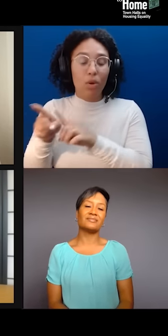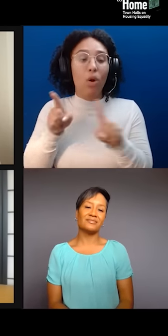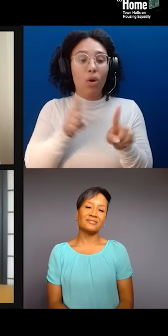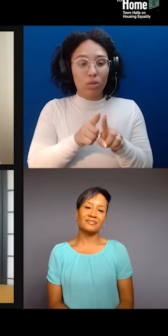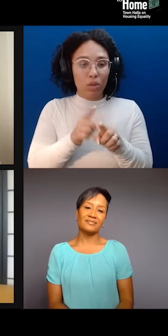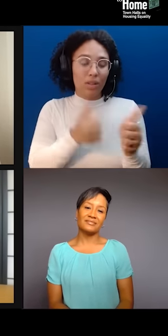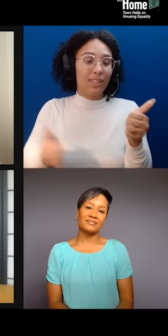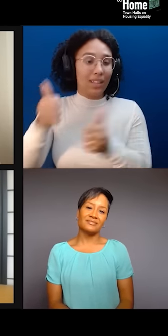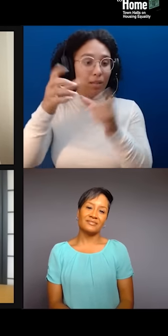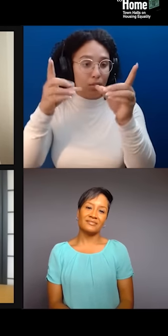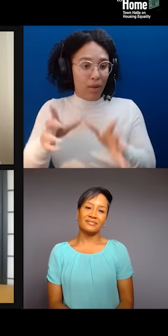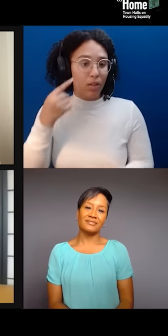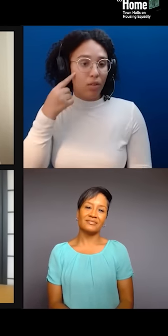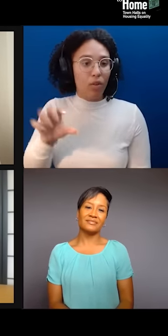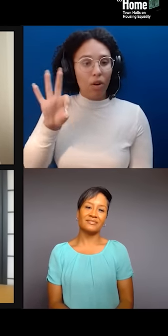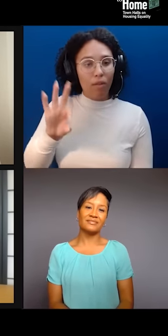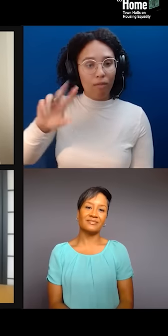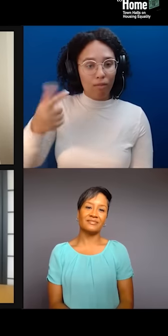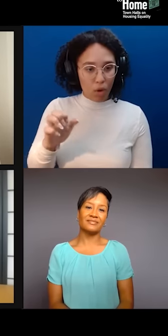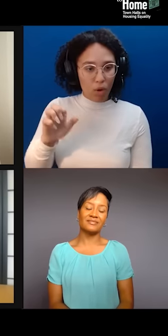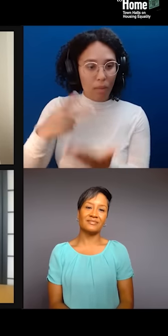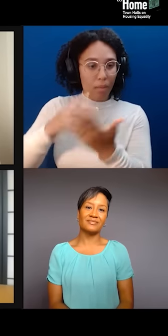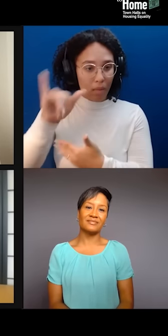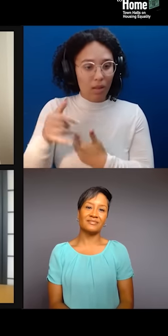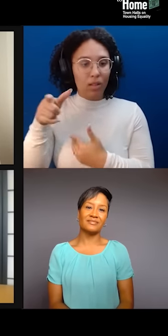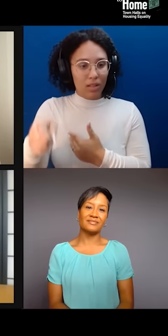located on the unceded lands of the Muh-he-con-neok.